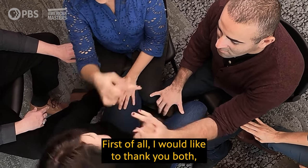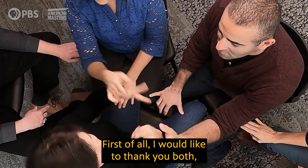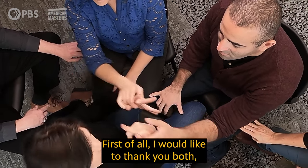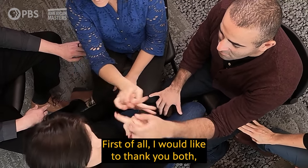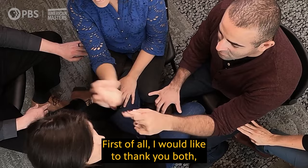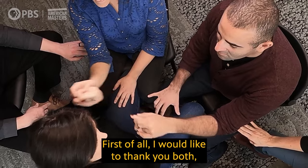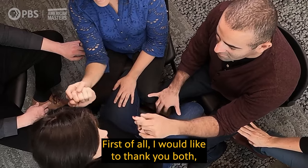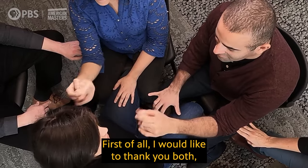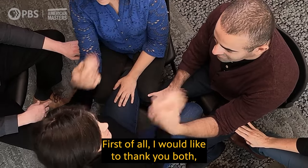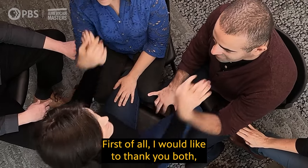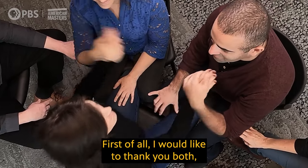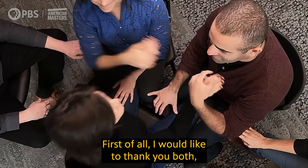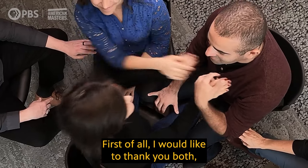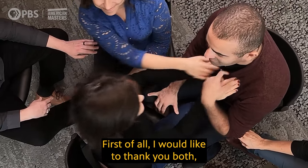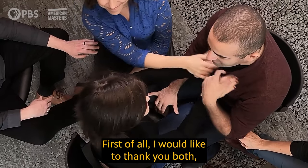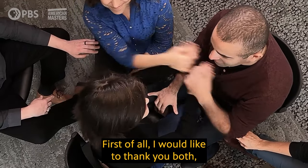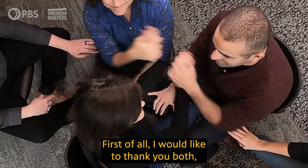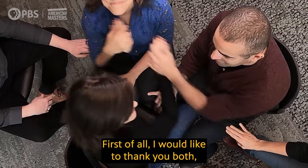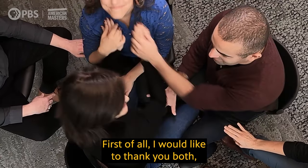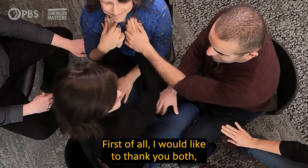First of all, I would like to thank you both,